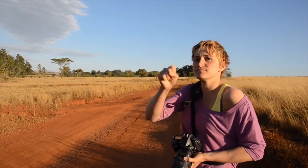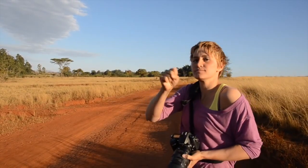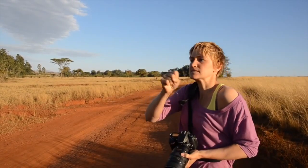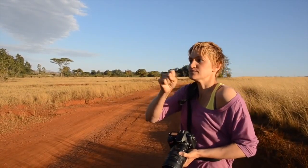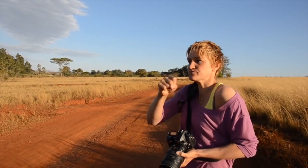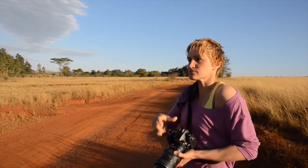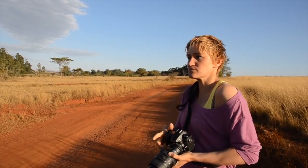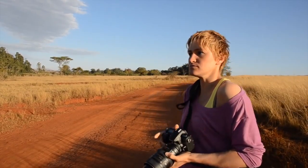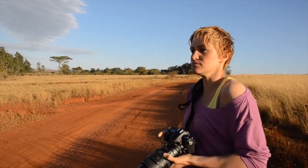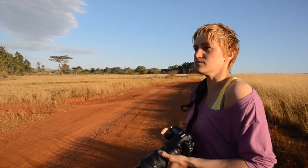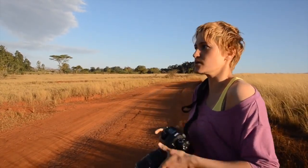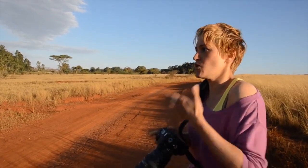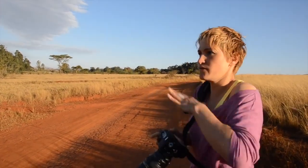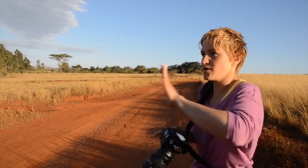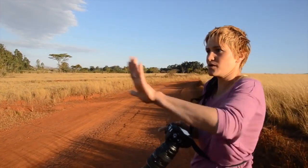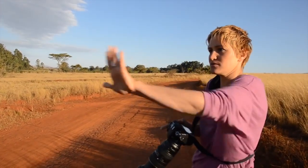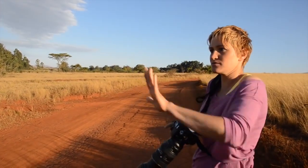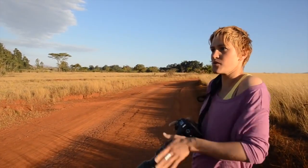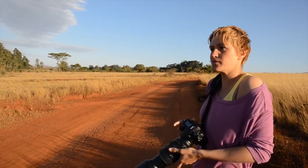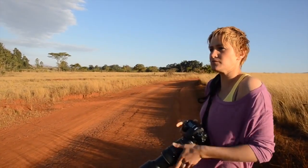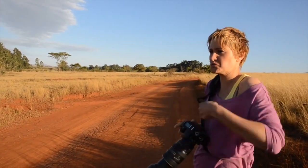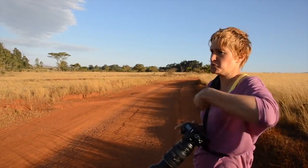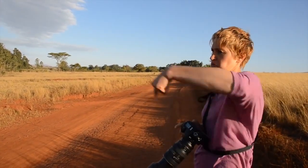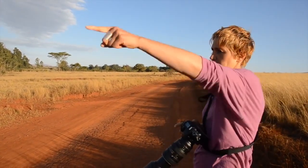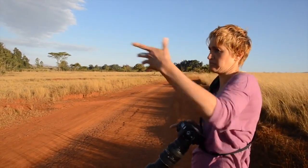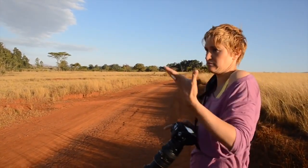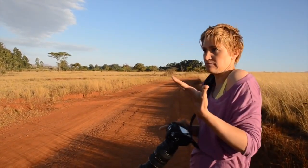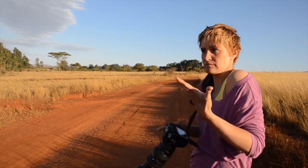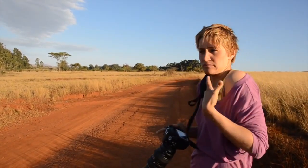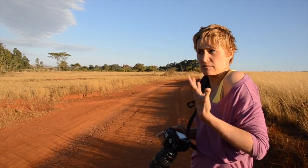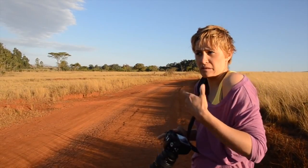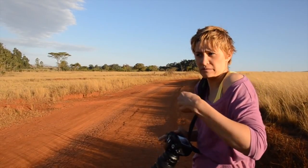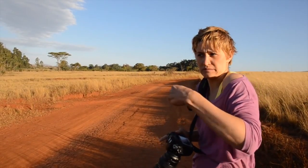Oh yes, yes, yes, it is a crocodile! I am staying away from the water and